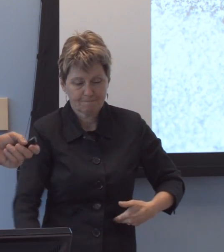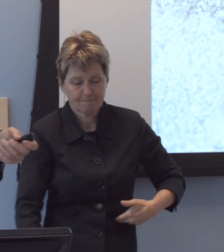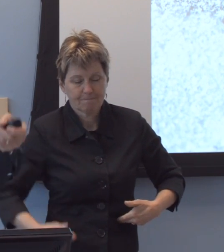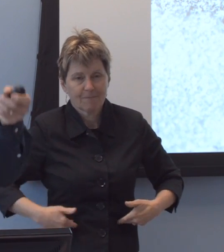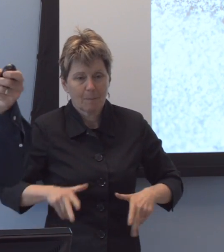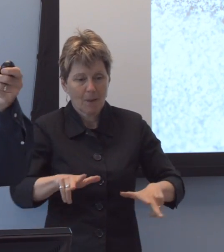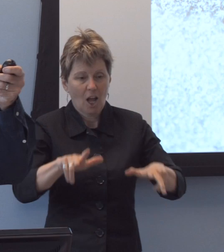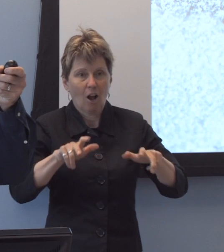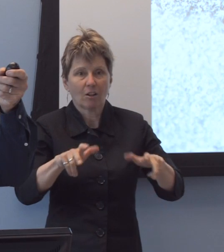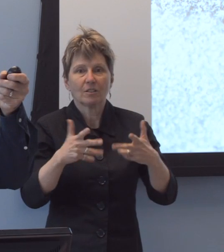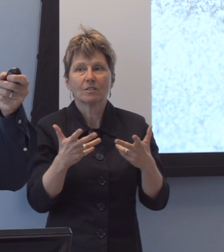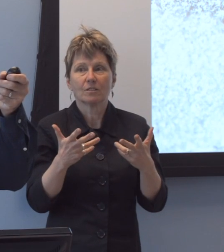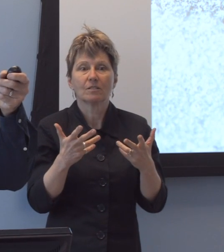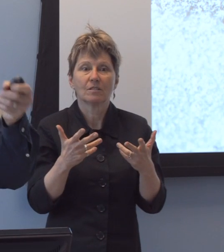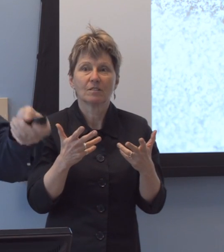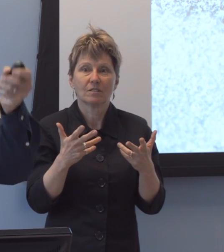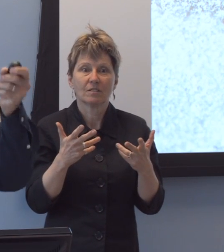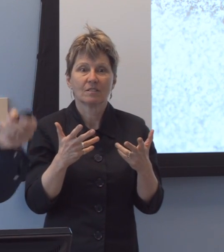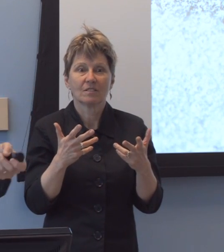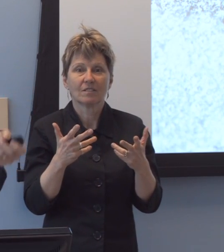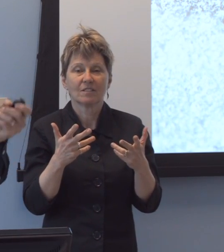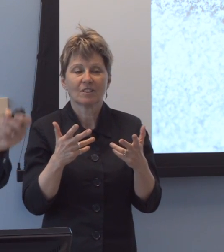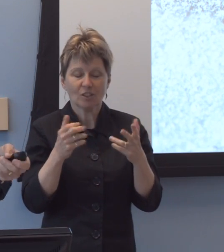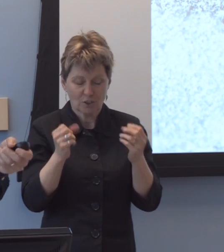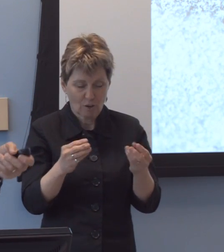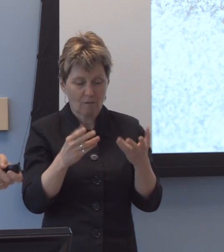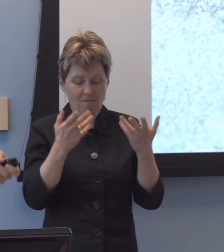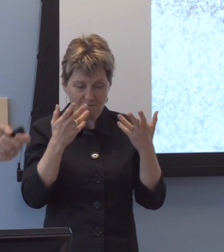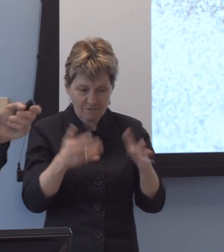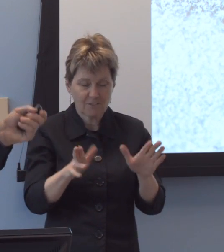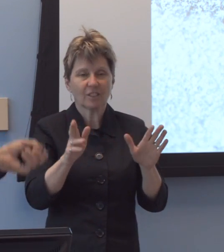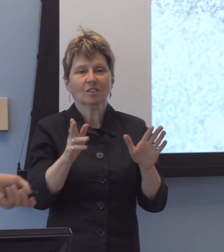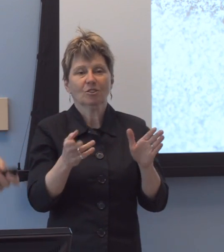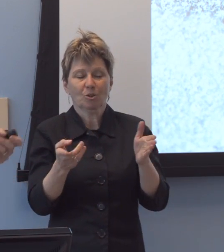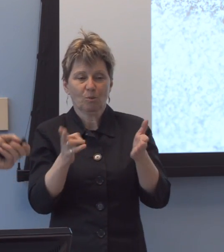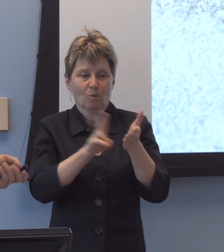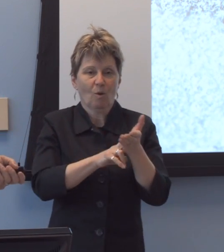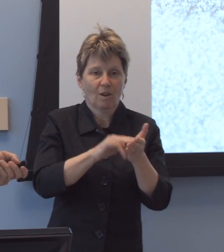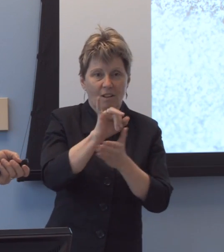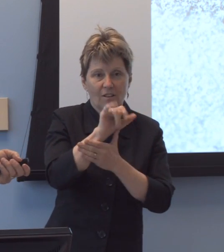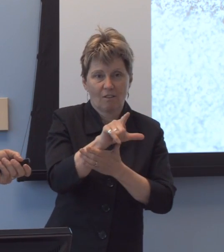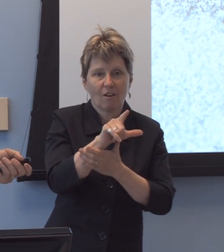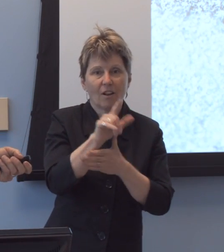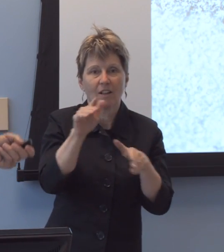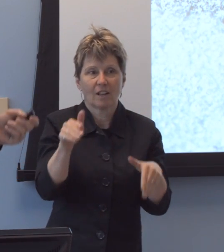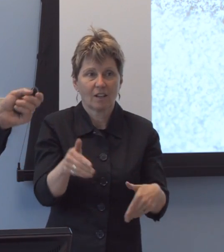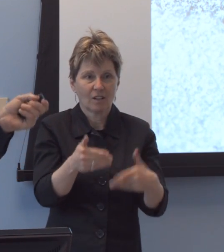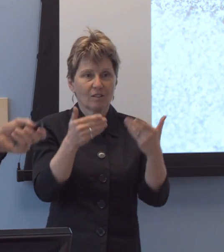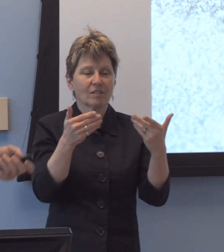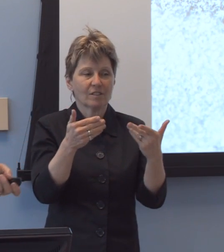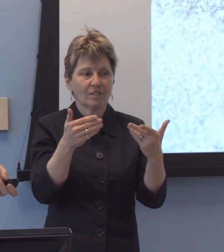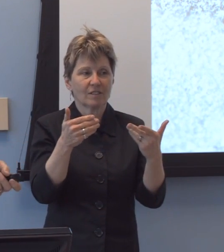And then, uh, she enrolled in-a-after enrolling at Illinois and being, uh, introduced, uh, to some of these services,